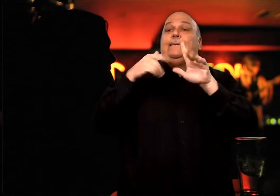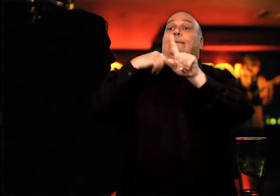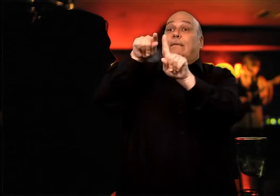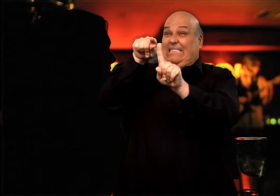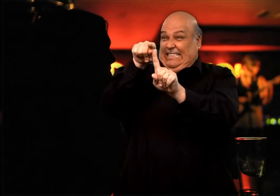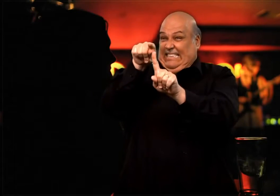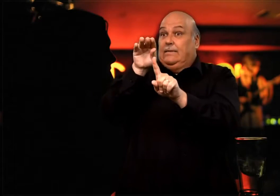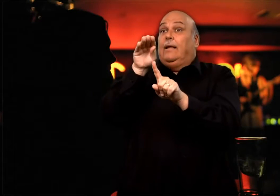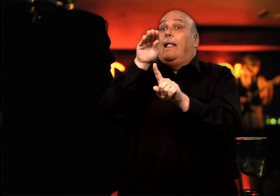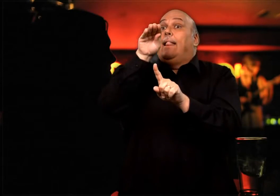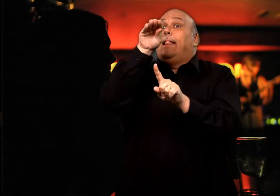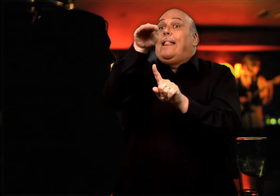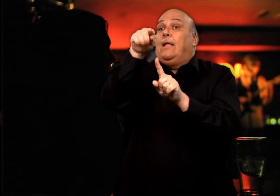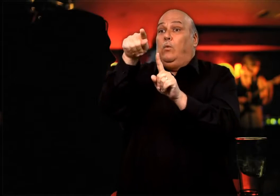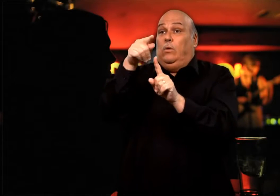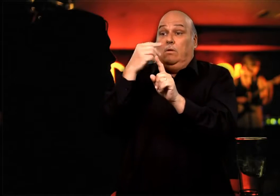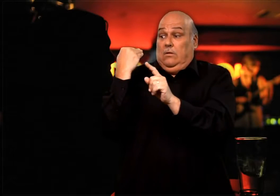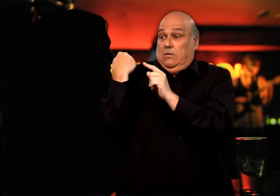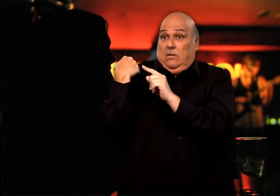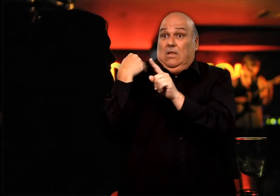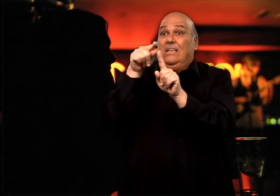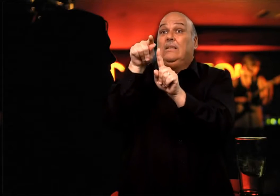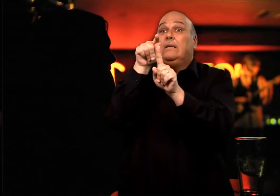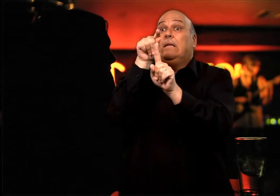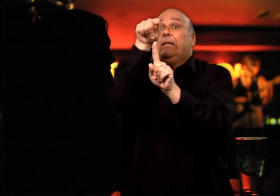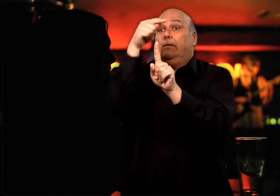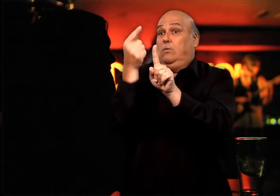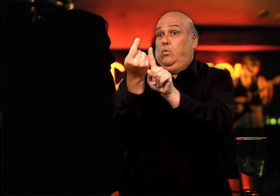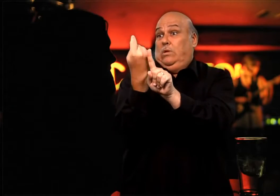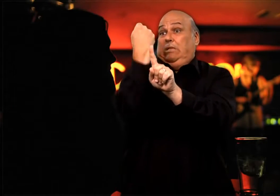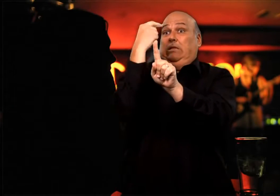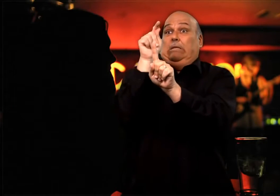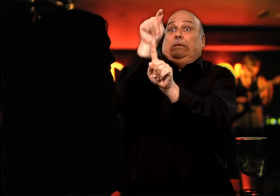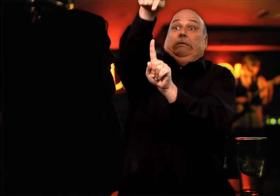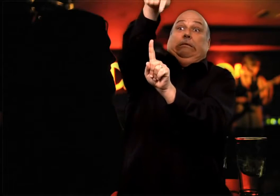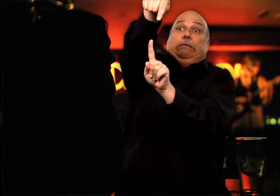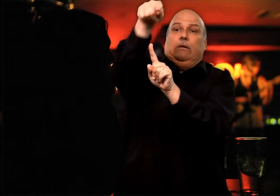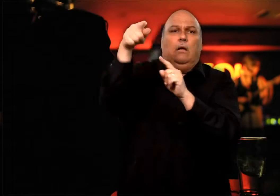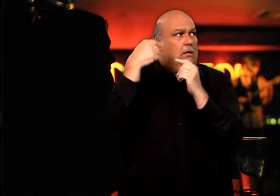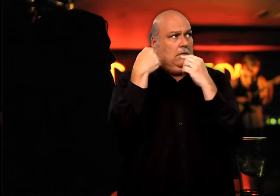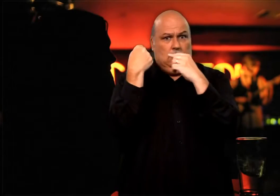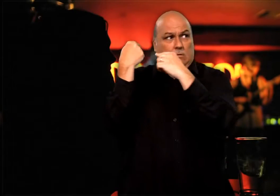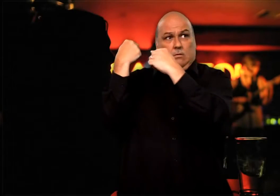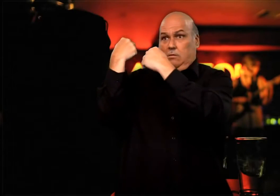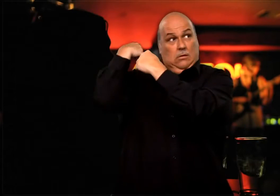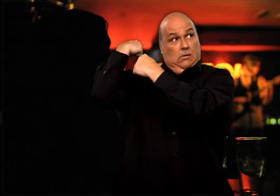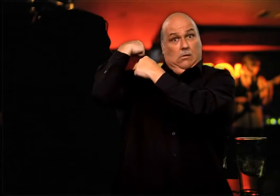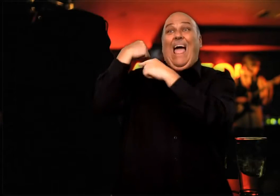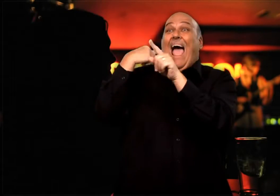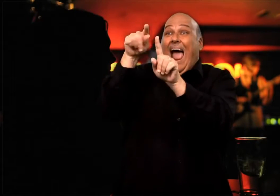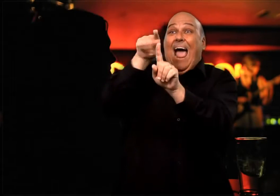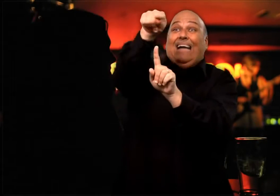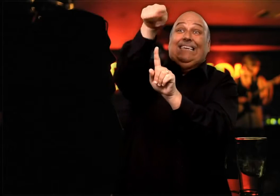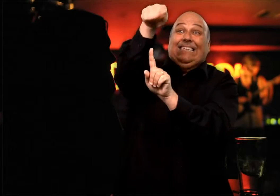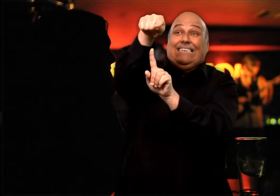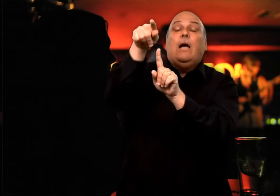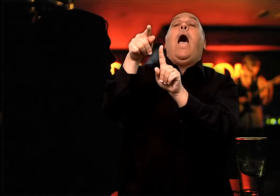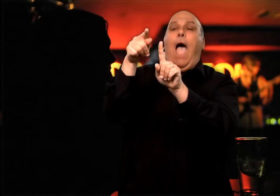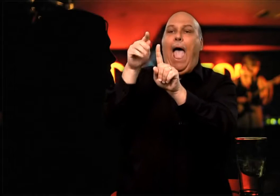you are doing here”, Blair asked. I explained that I was here with colleagues from work which is just right around the corner and she said she also worked nearby.